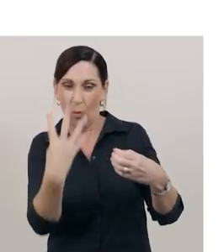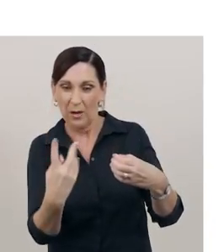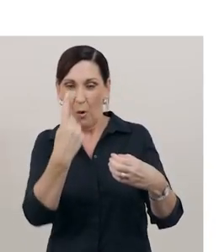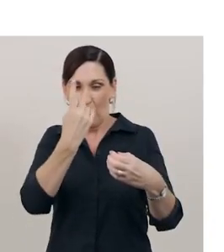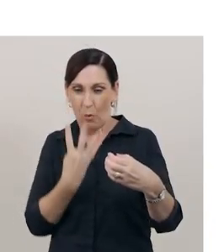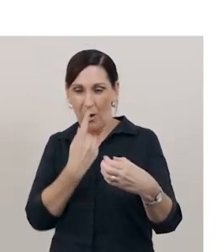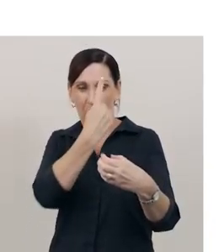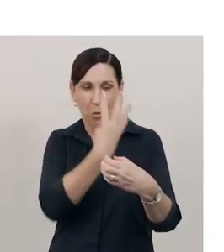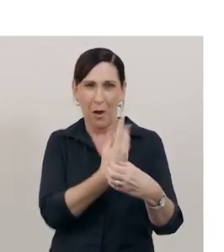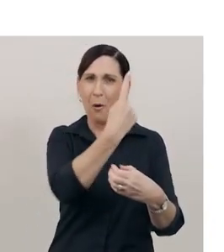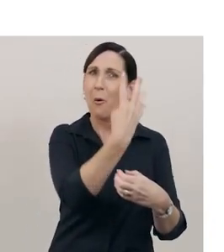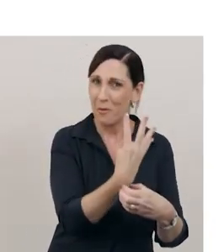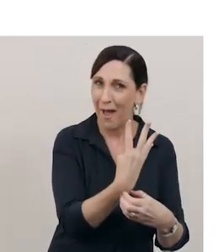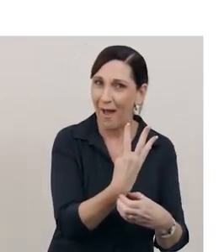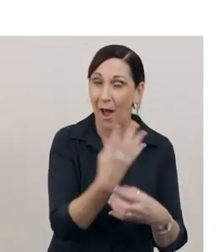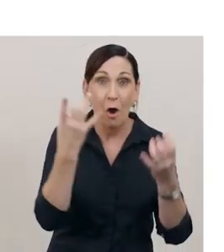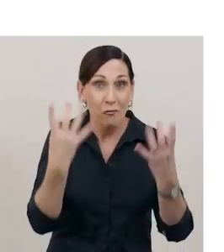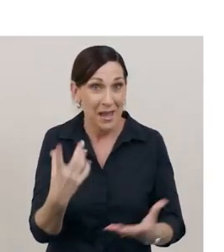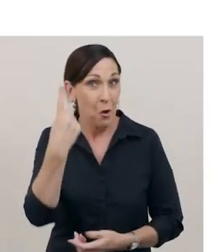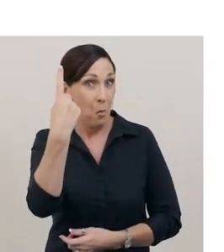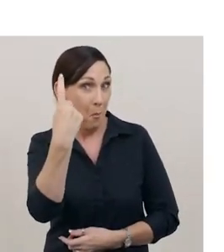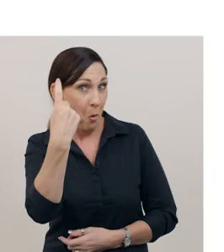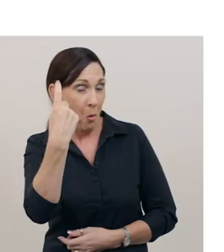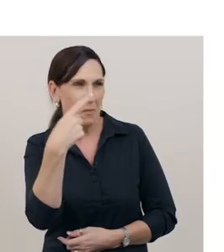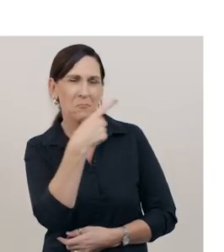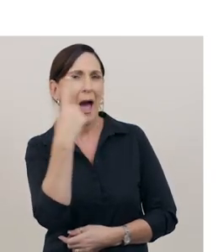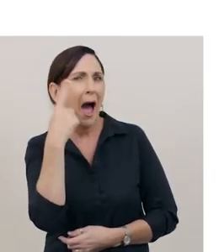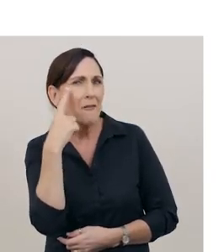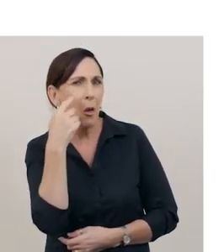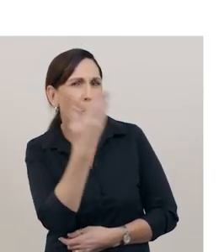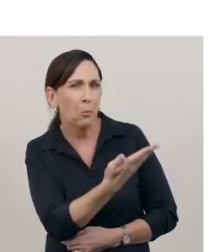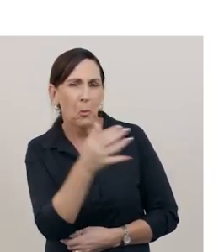Are you ready for one more? Which fraction is represented?